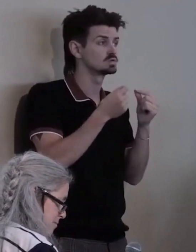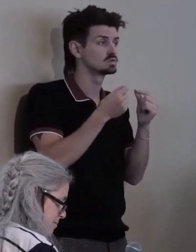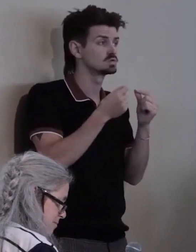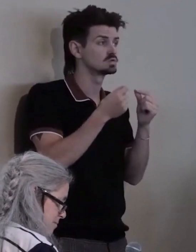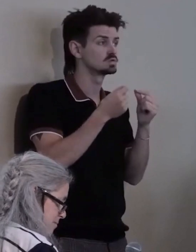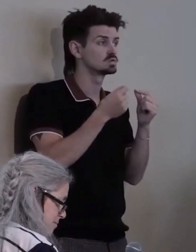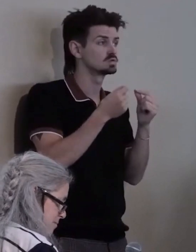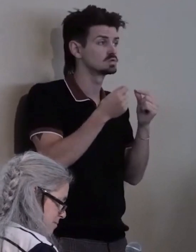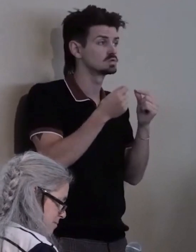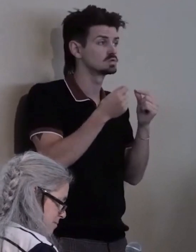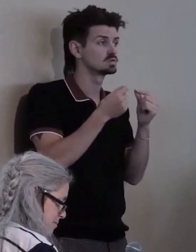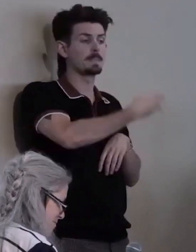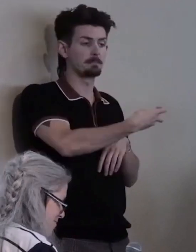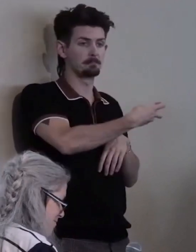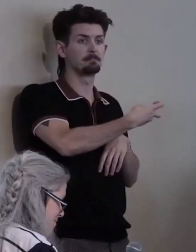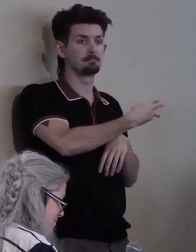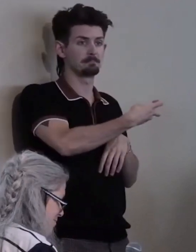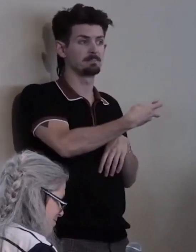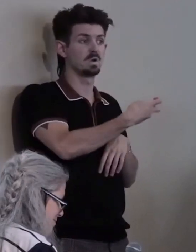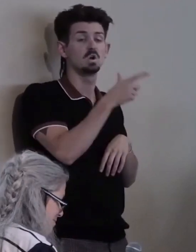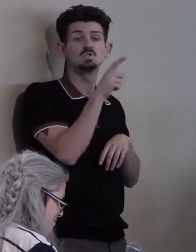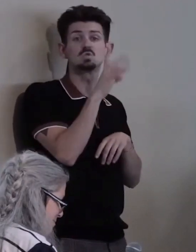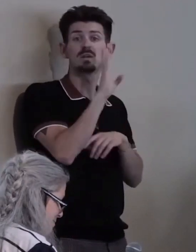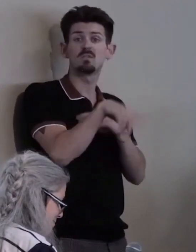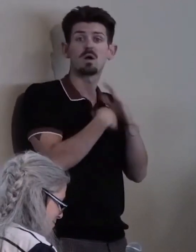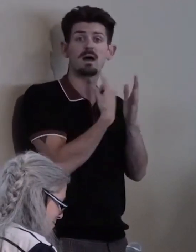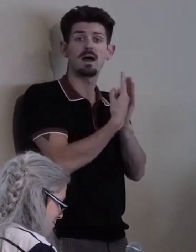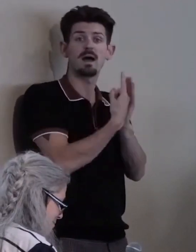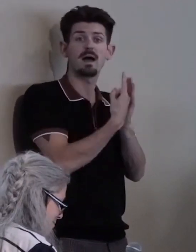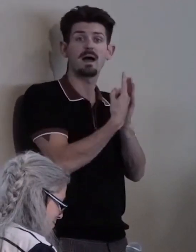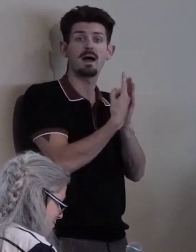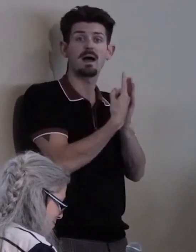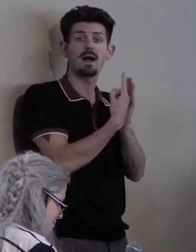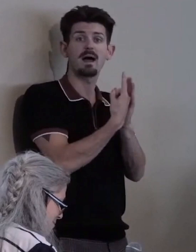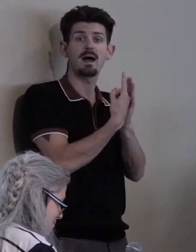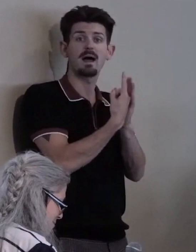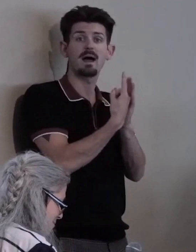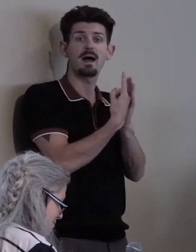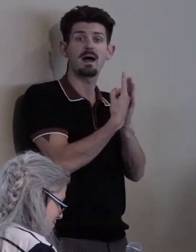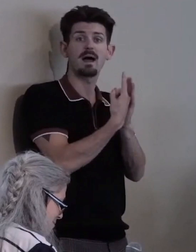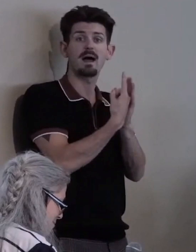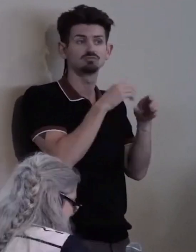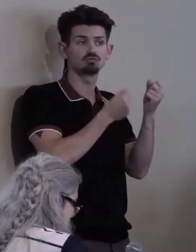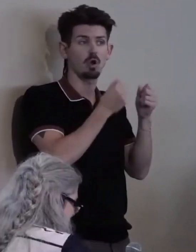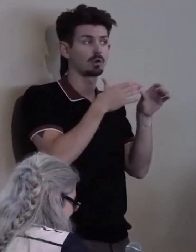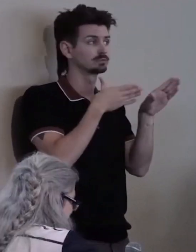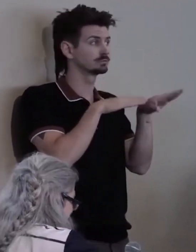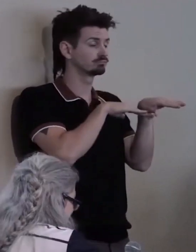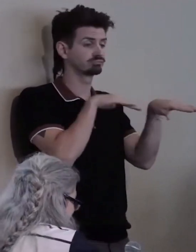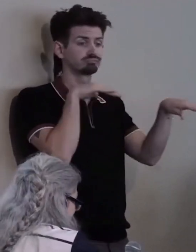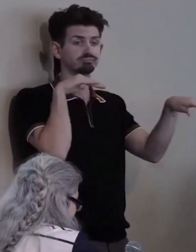for 24 hours, stopping traffic from miles around.